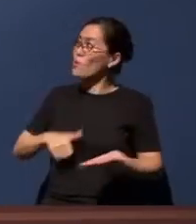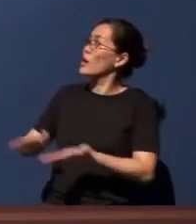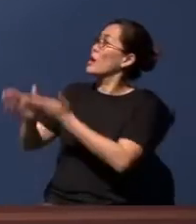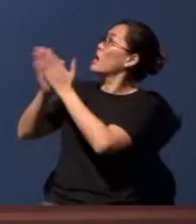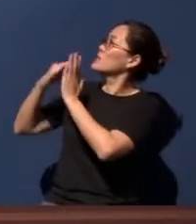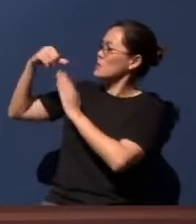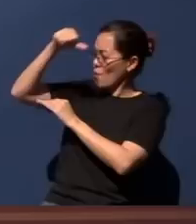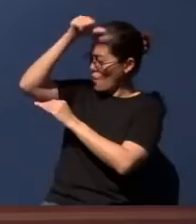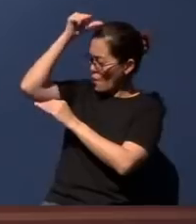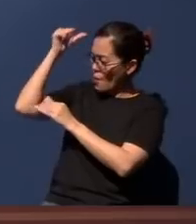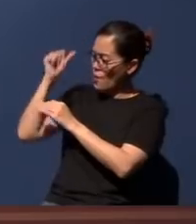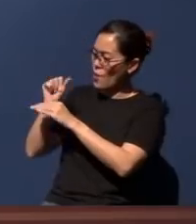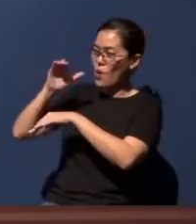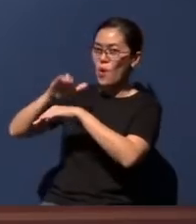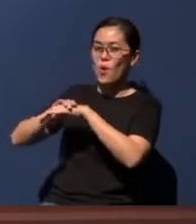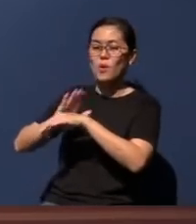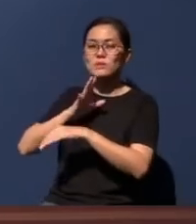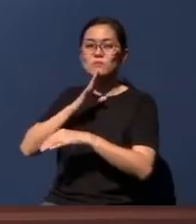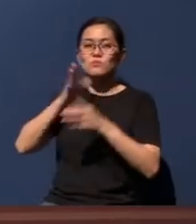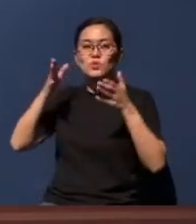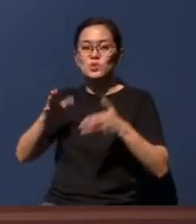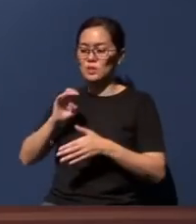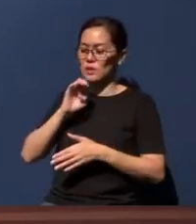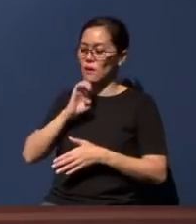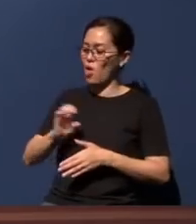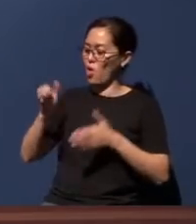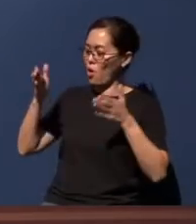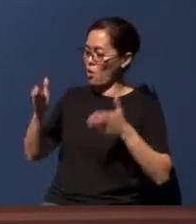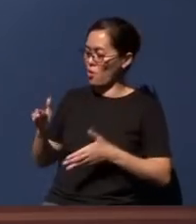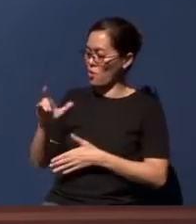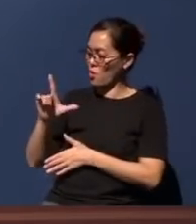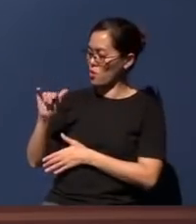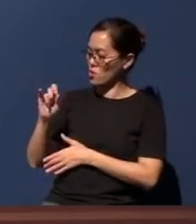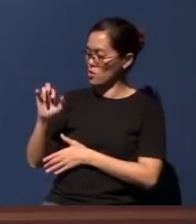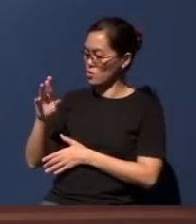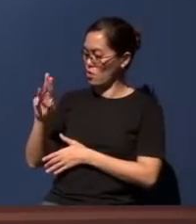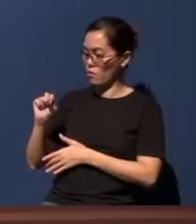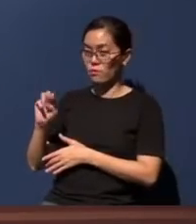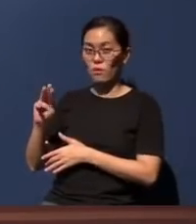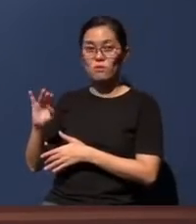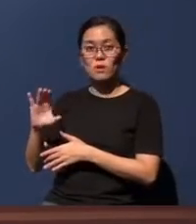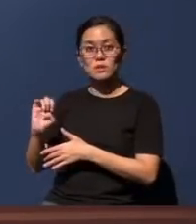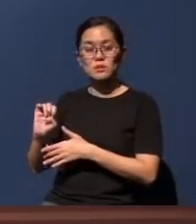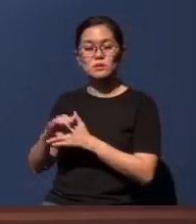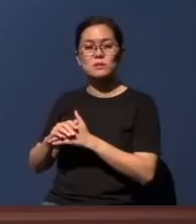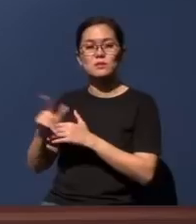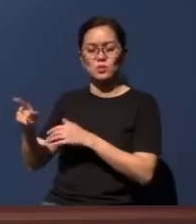upon our speaker Elder Lawrence, that Lord, as He teaches us from Micah 4, Lord, that You will